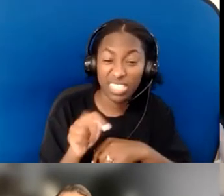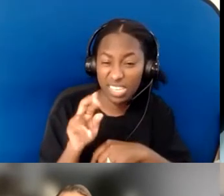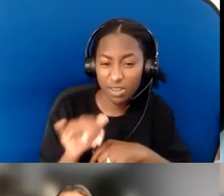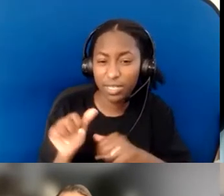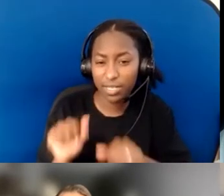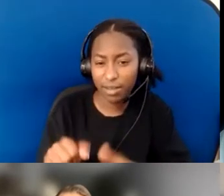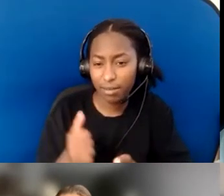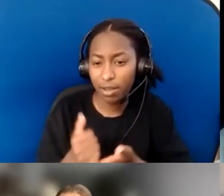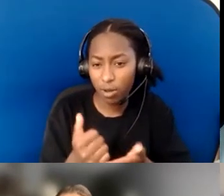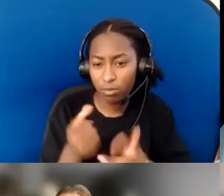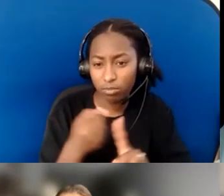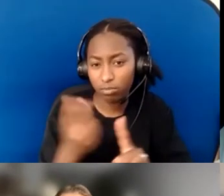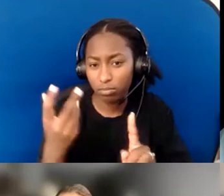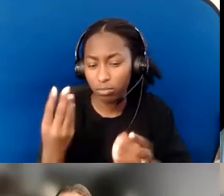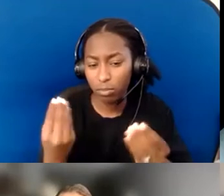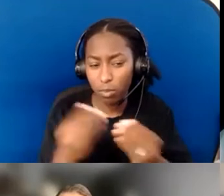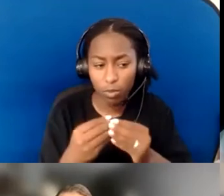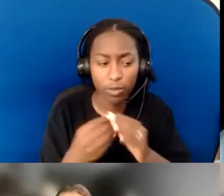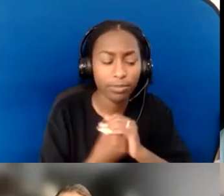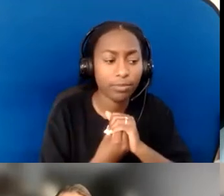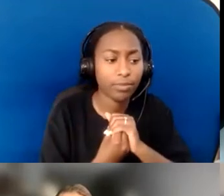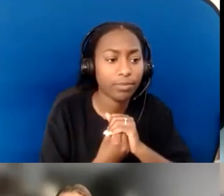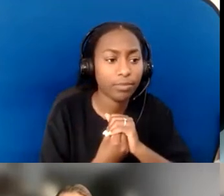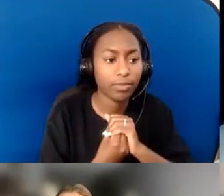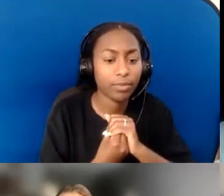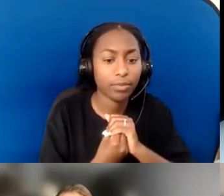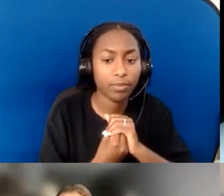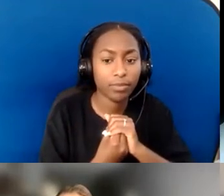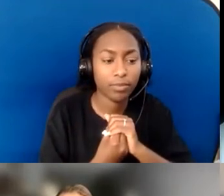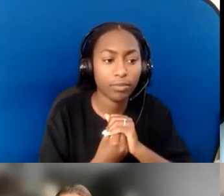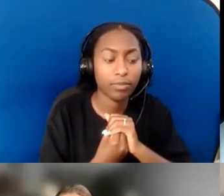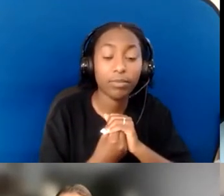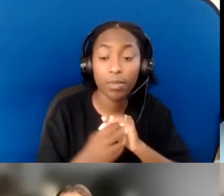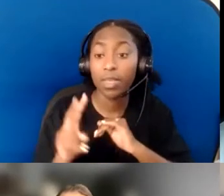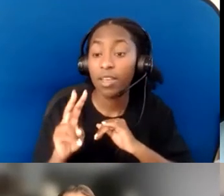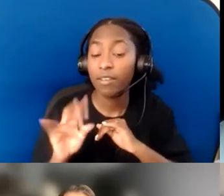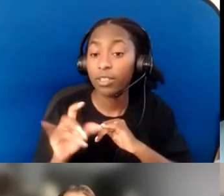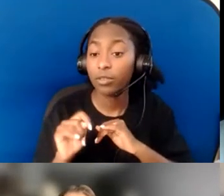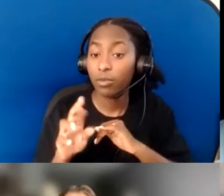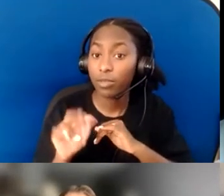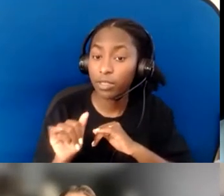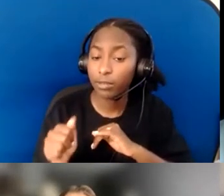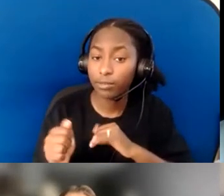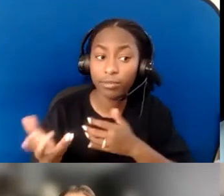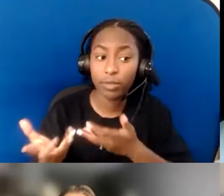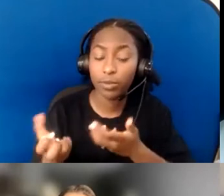Victoria, I don't want to move past you, but I'd love to hear from you; you had unmuted. Would you be willing to share again?